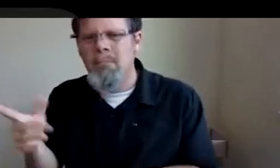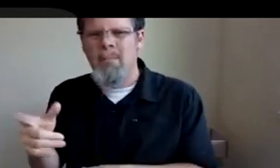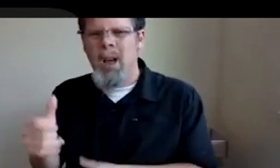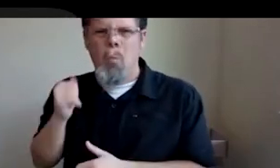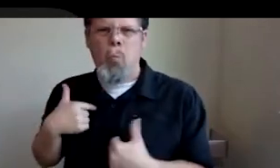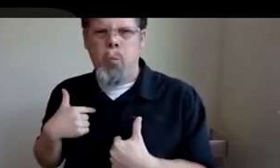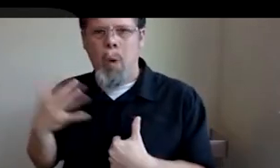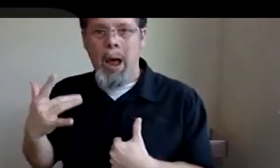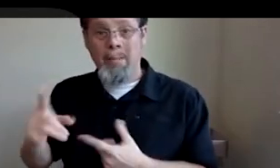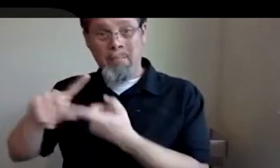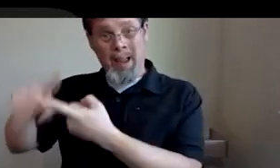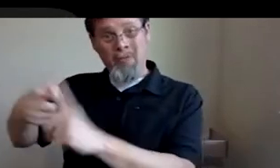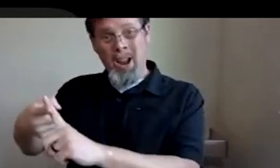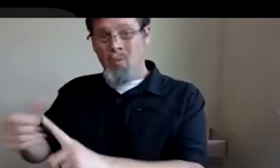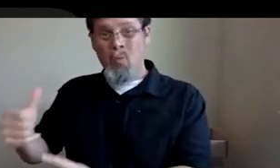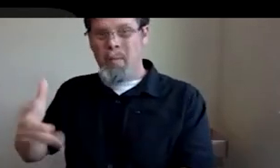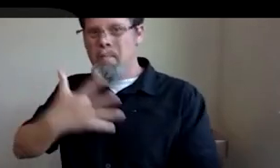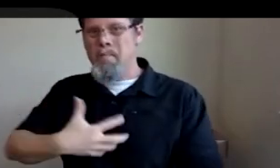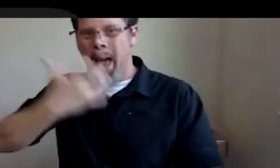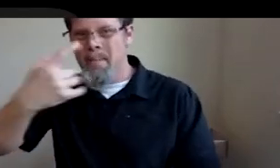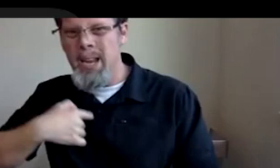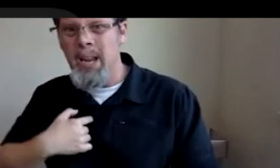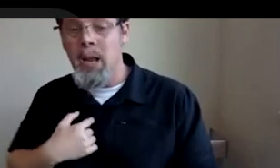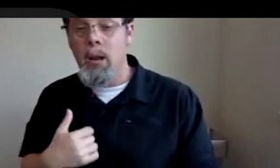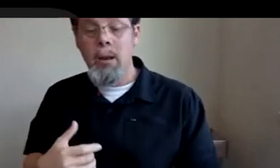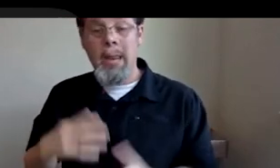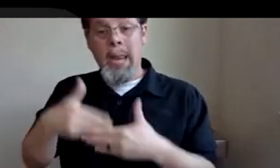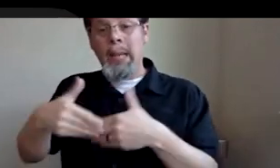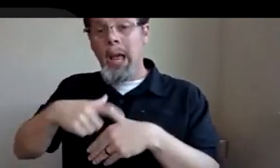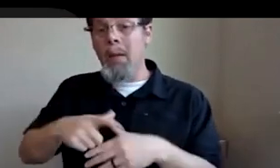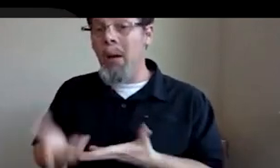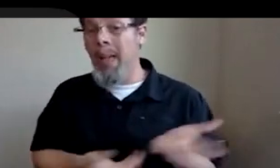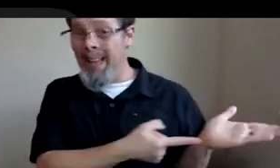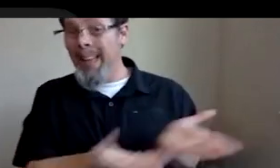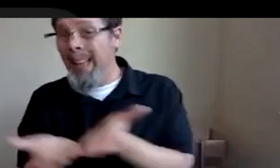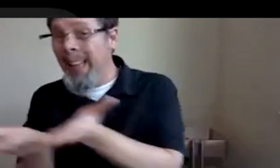when I say, hey, I've got somebody who could help you. So it does help to be someone who is valuable,